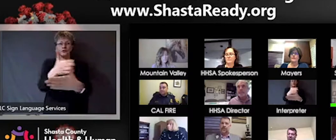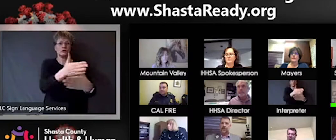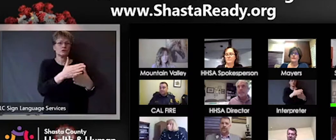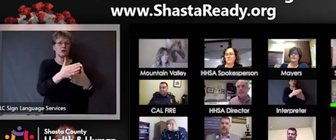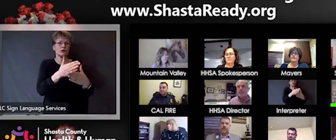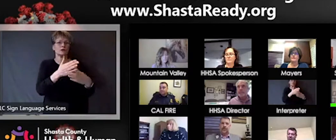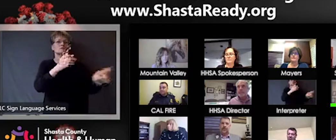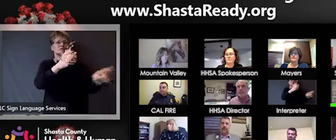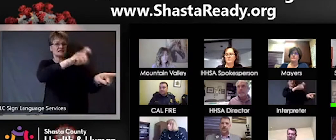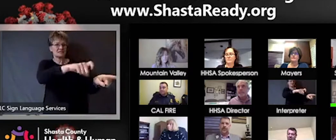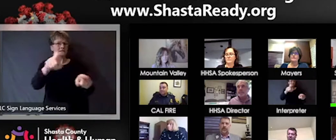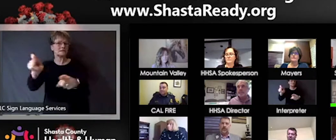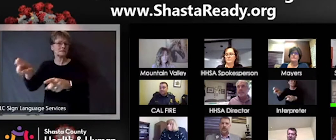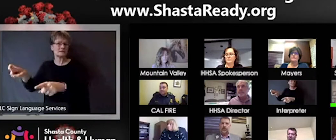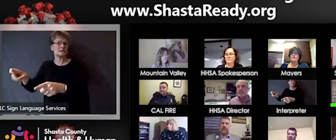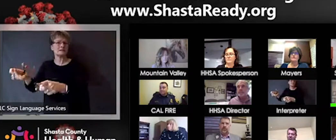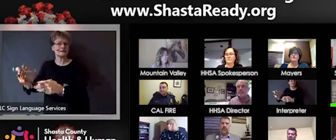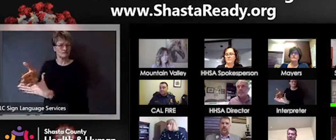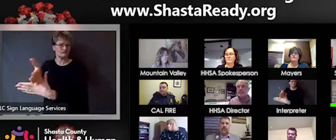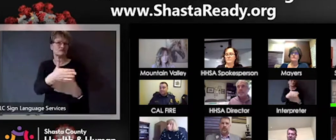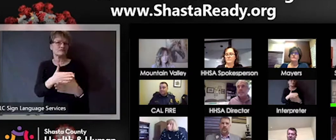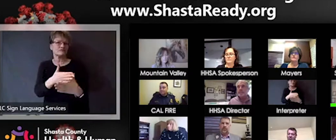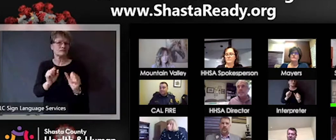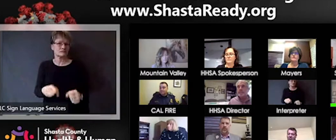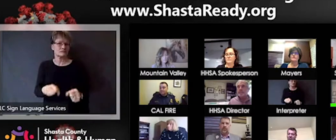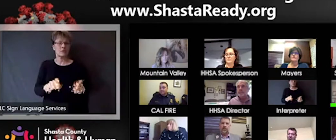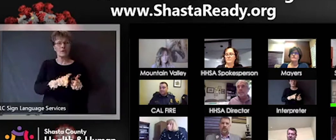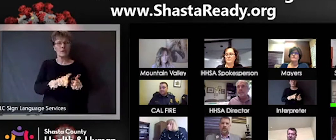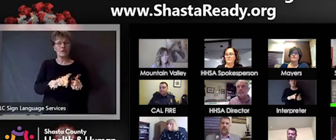getting some additional test kit supplies that we'll be able to share